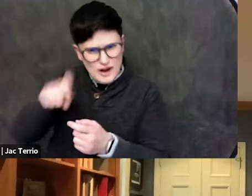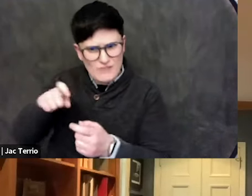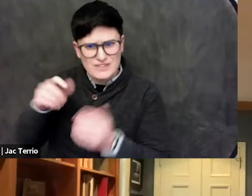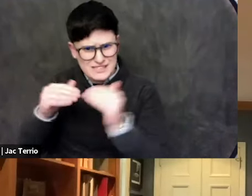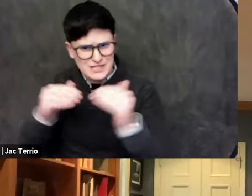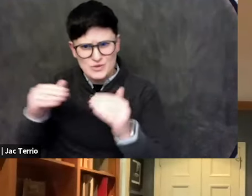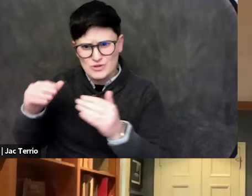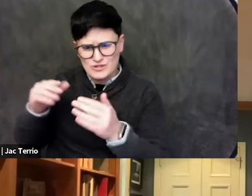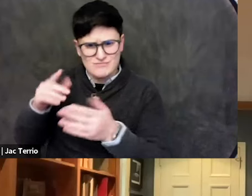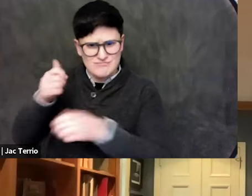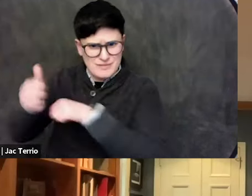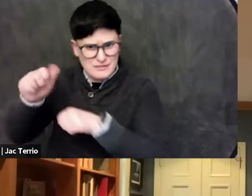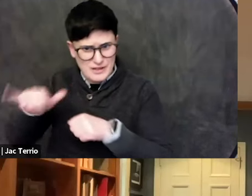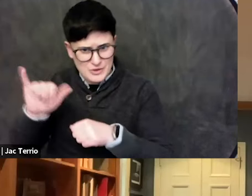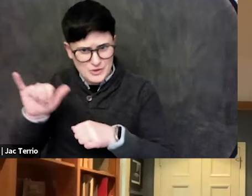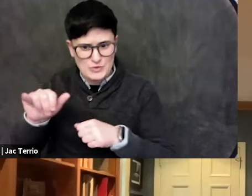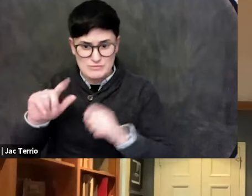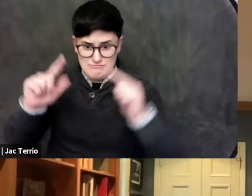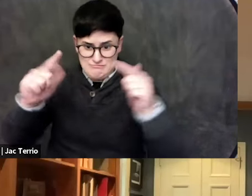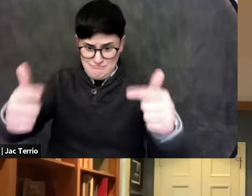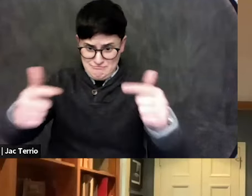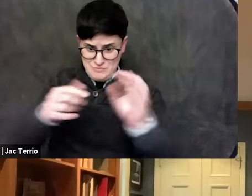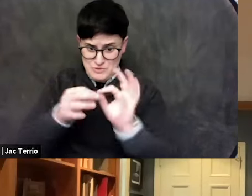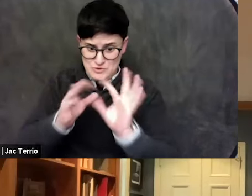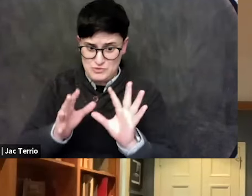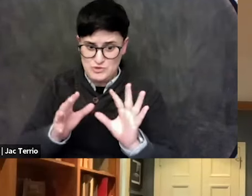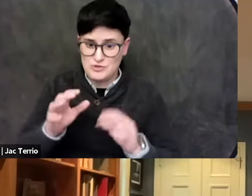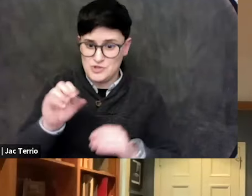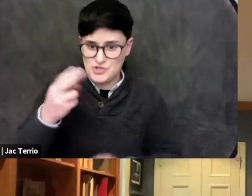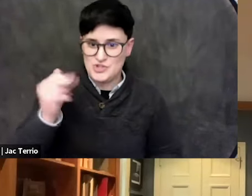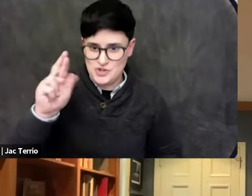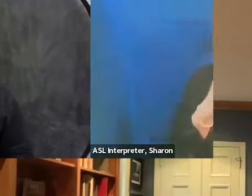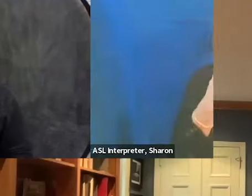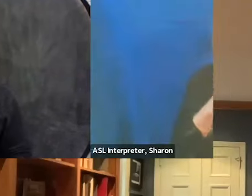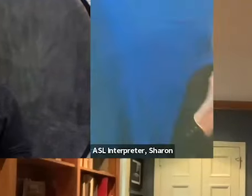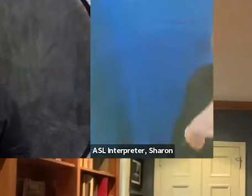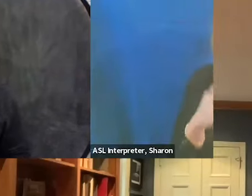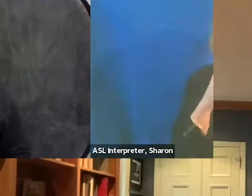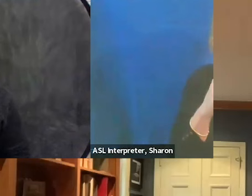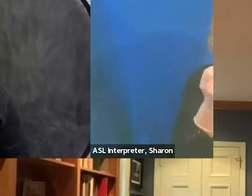So what I wanted the students to realize was that, A, 'cause we run a center for hate that it's not